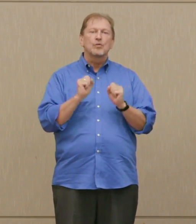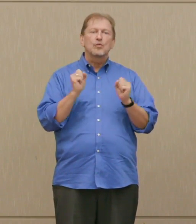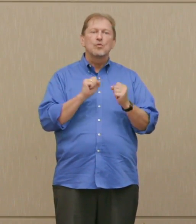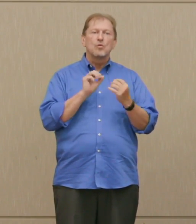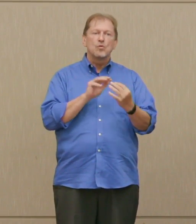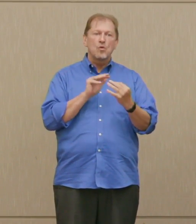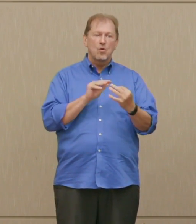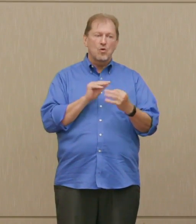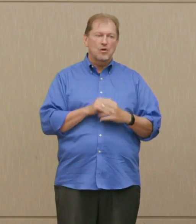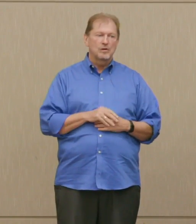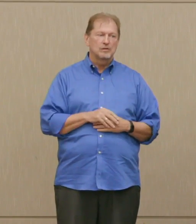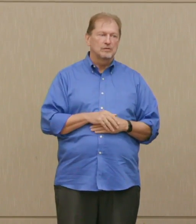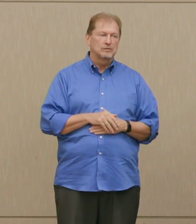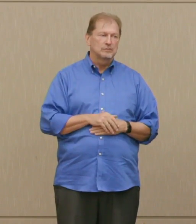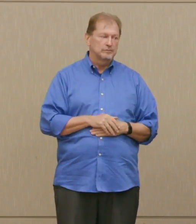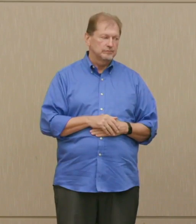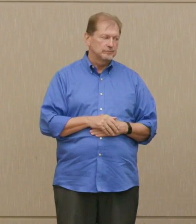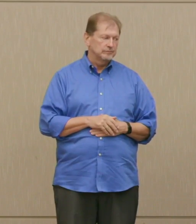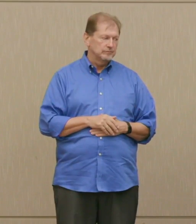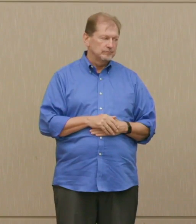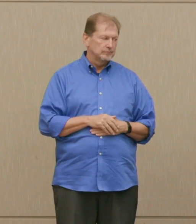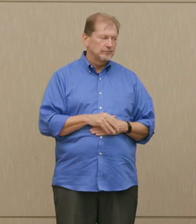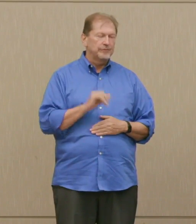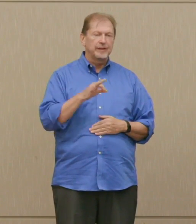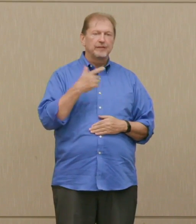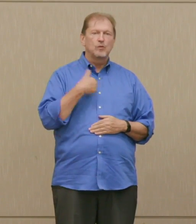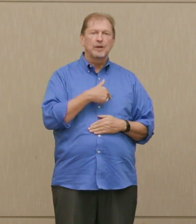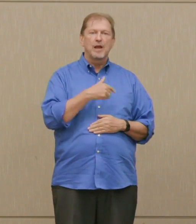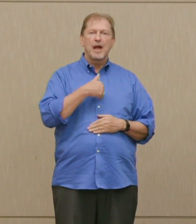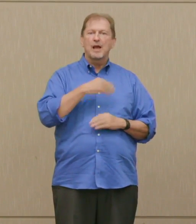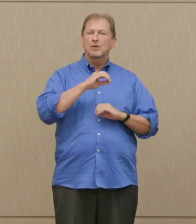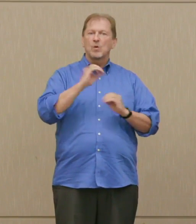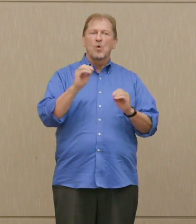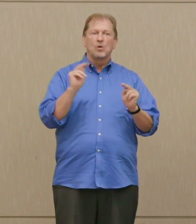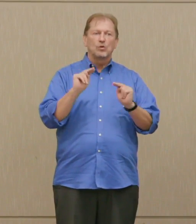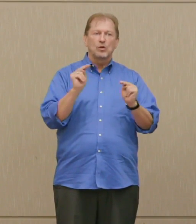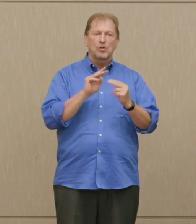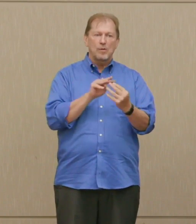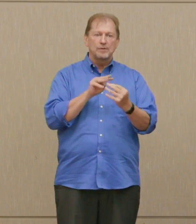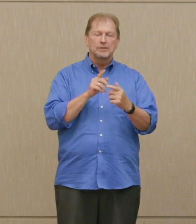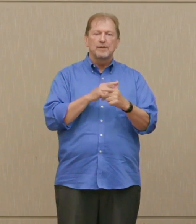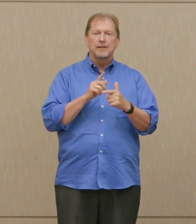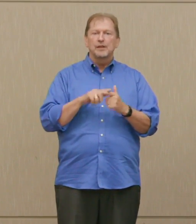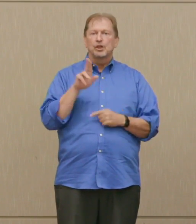If we had only had conventional weapons, we can imagine that the US and the Soviet Union